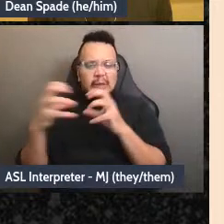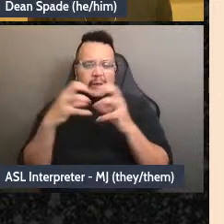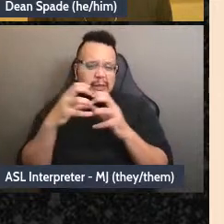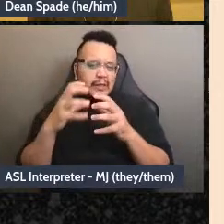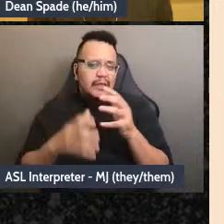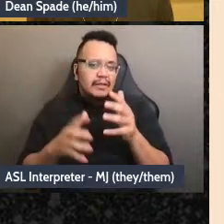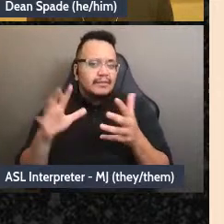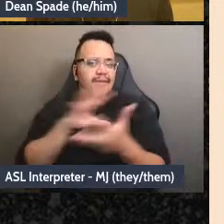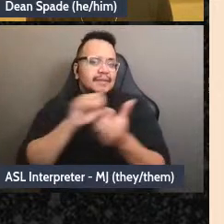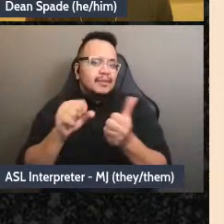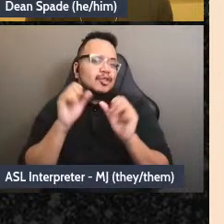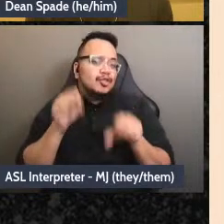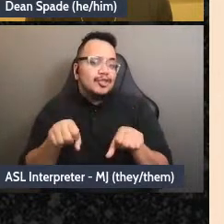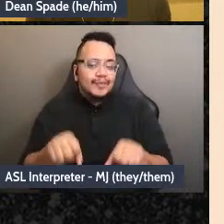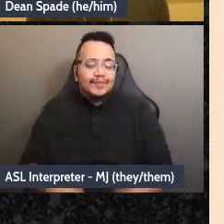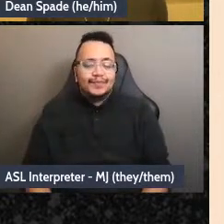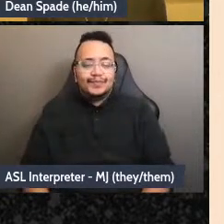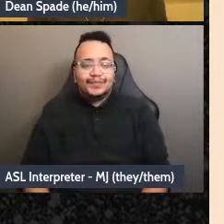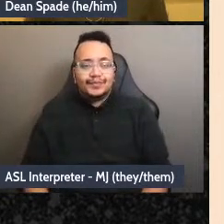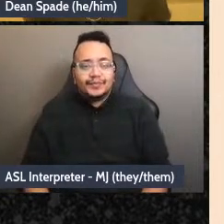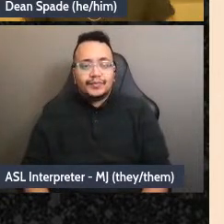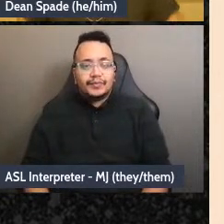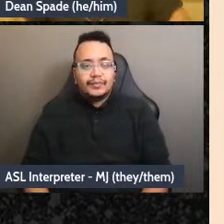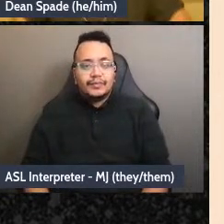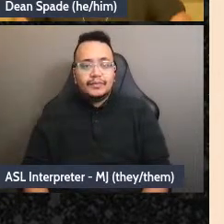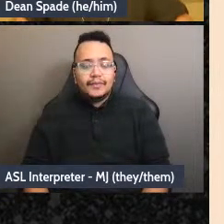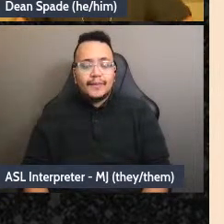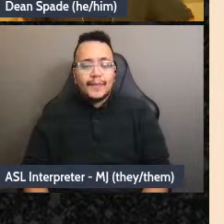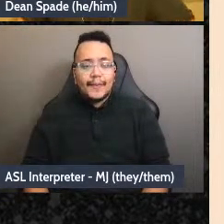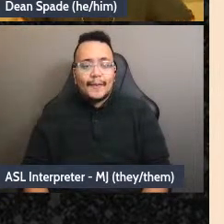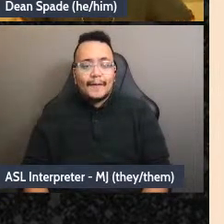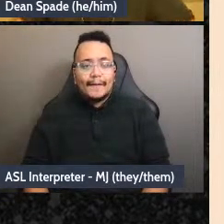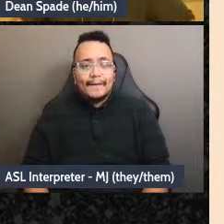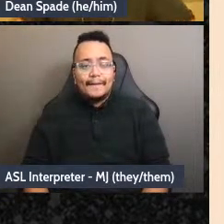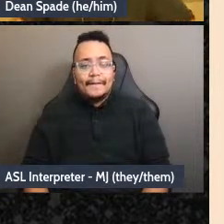This is huge, I'm going to talk about this in a moment in the facilitation section but